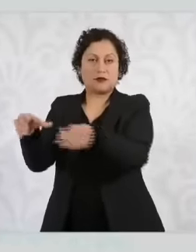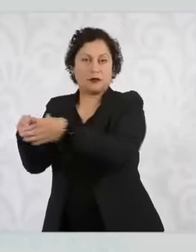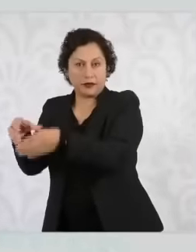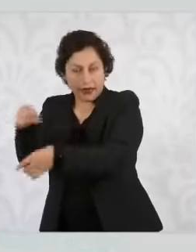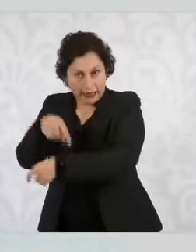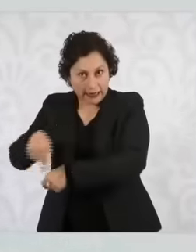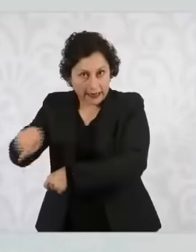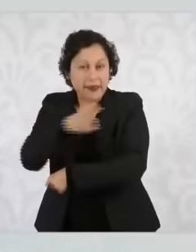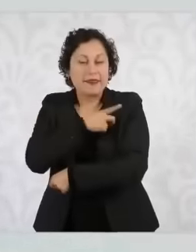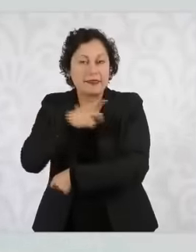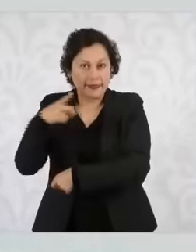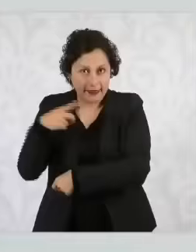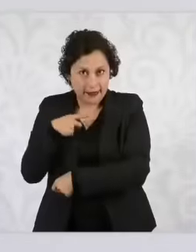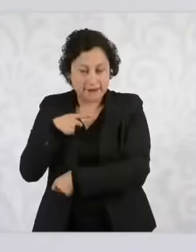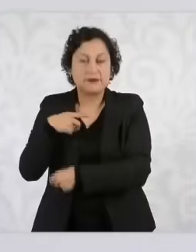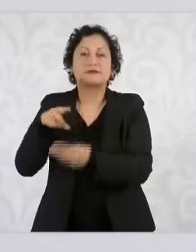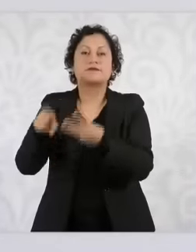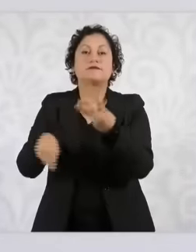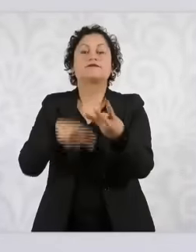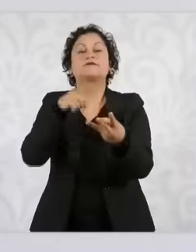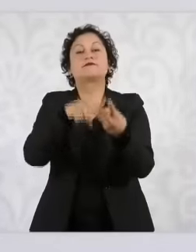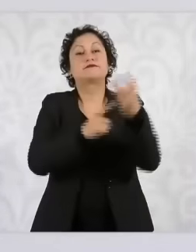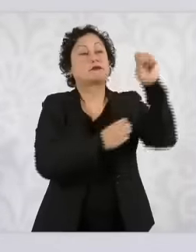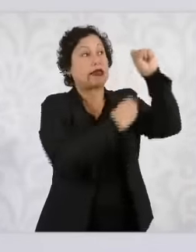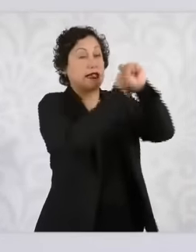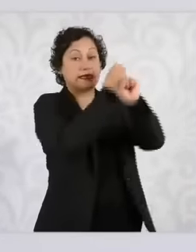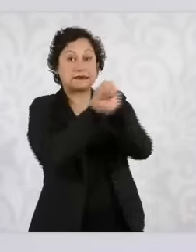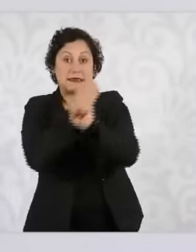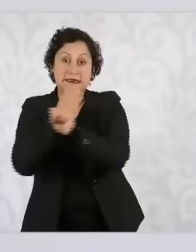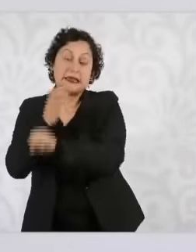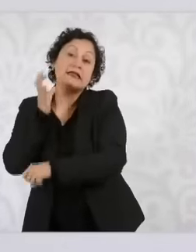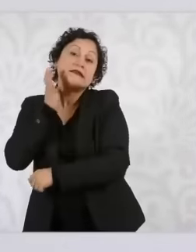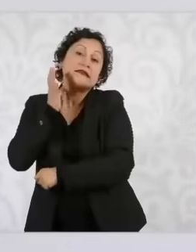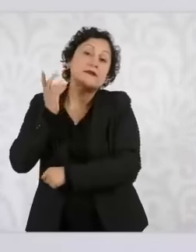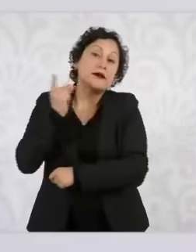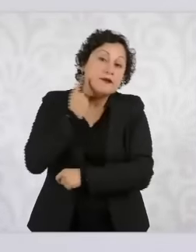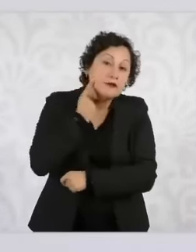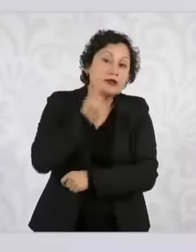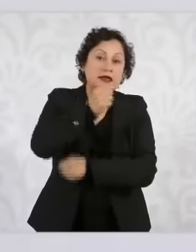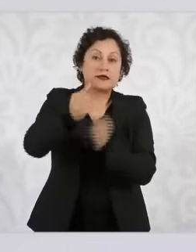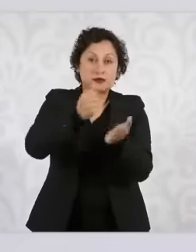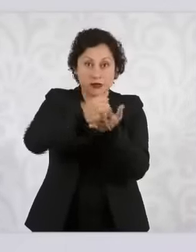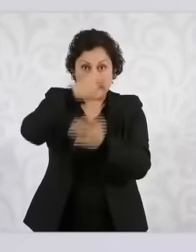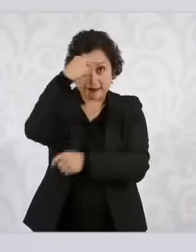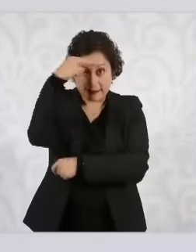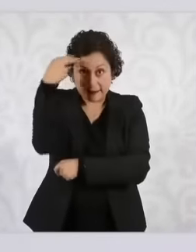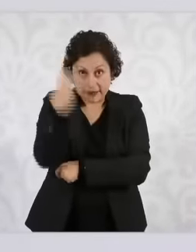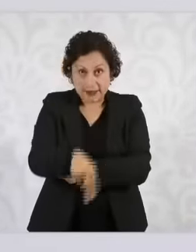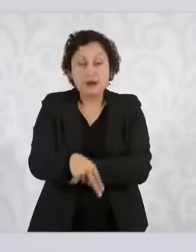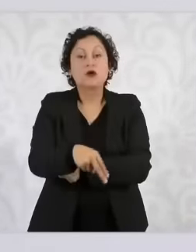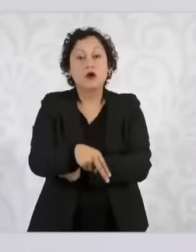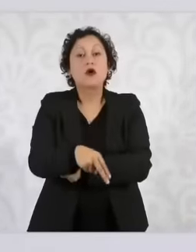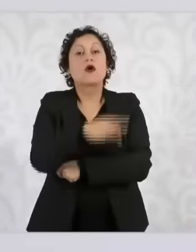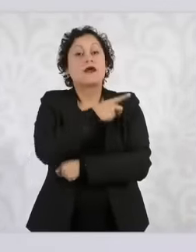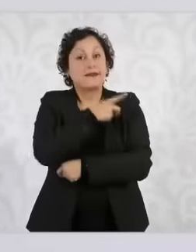the majority of the state congresses and of Mexico City have to approve it, and once it happens That